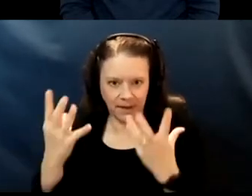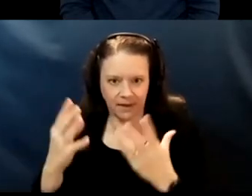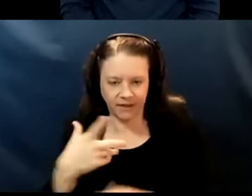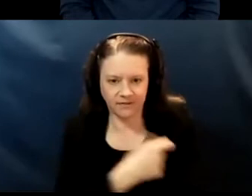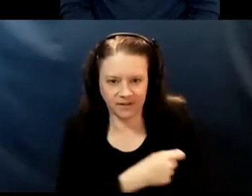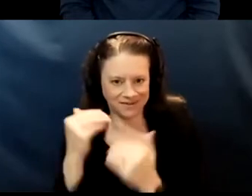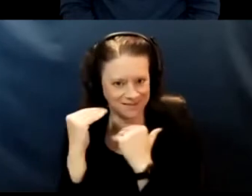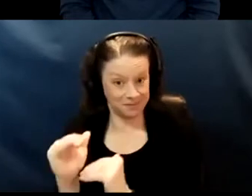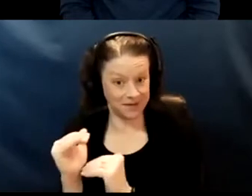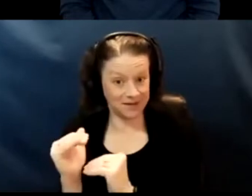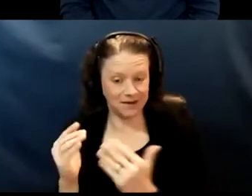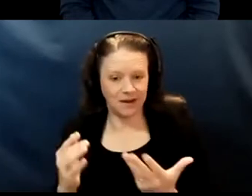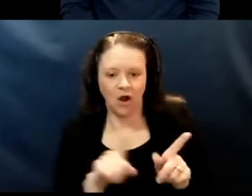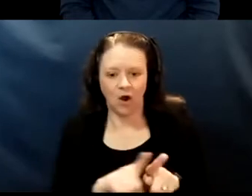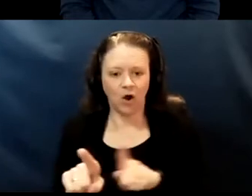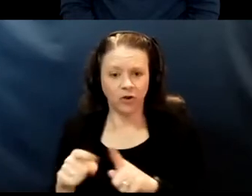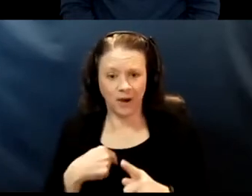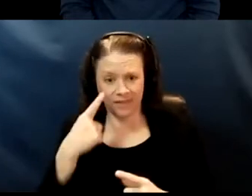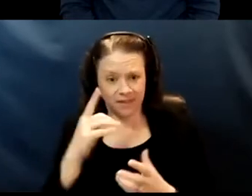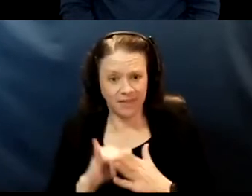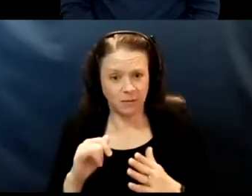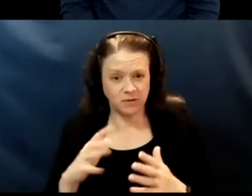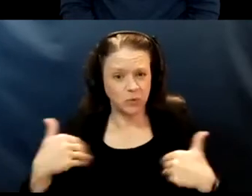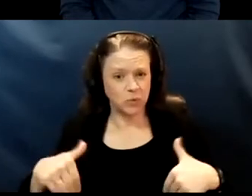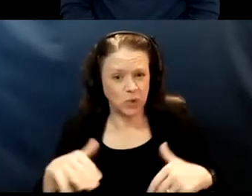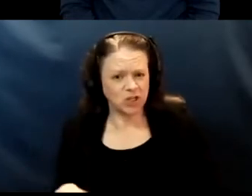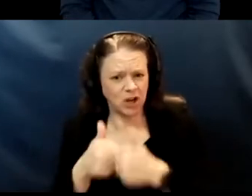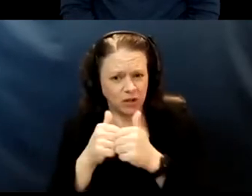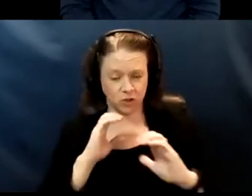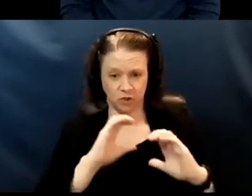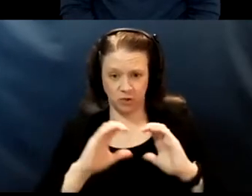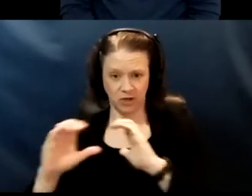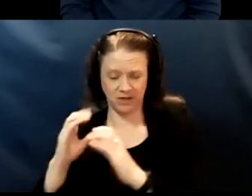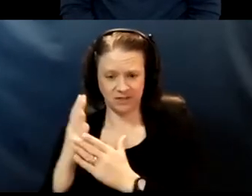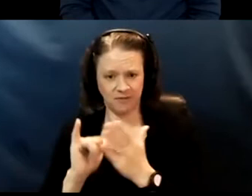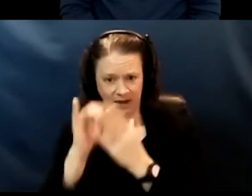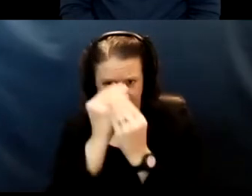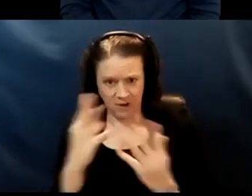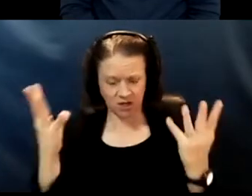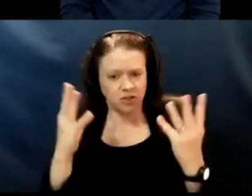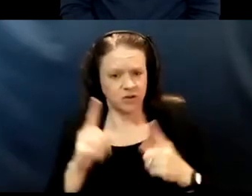And it was also I think a challenge, communicating some of this to other aging advocacy organizations.